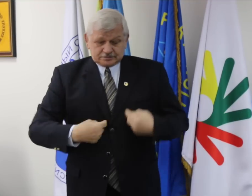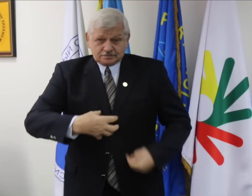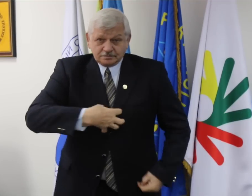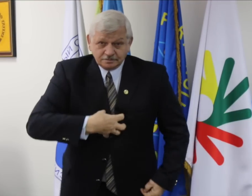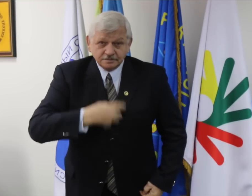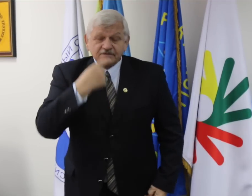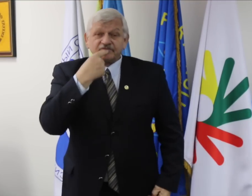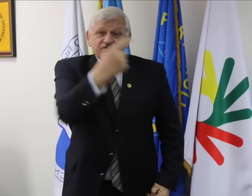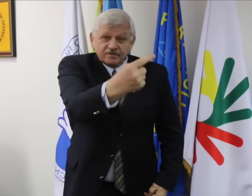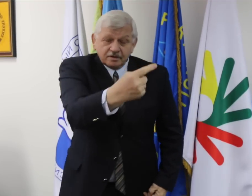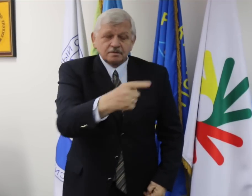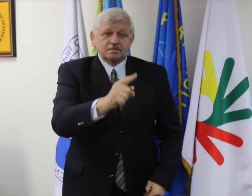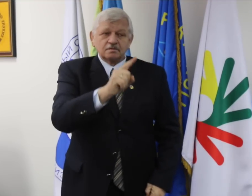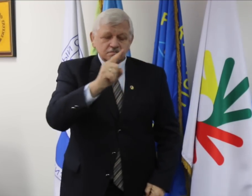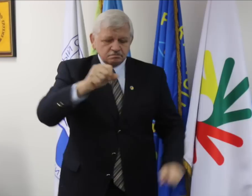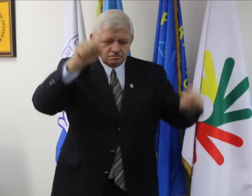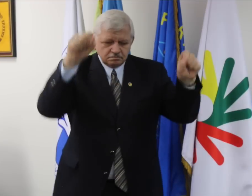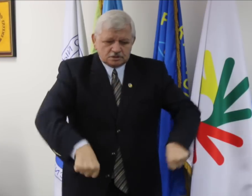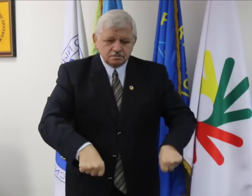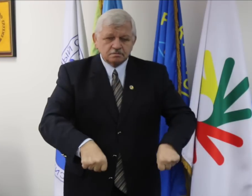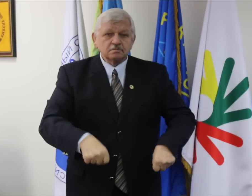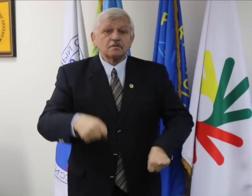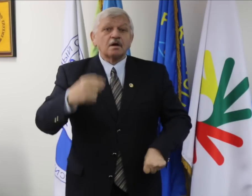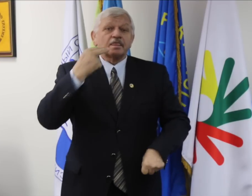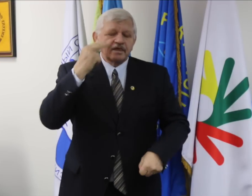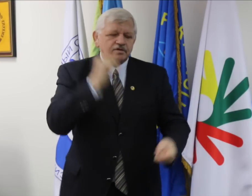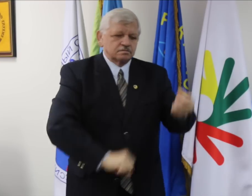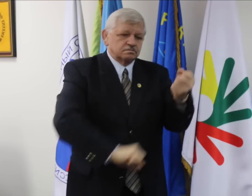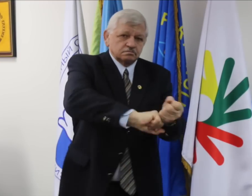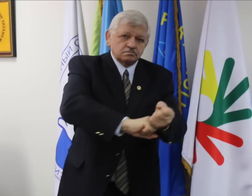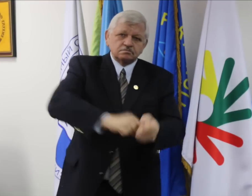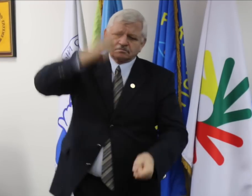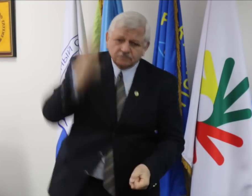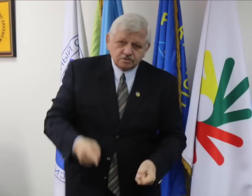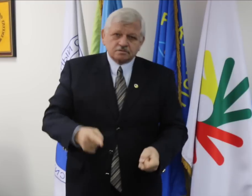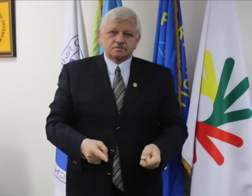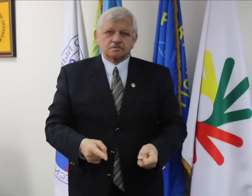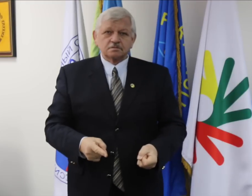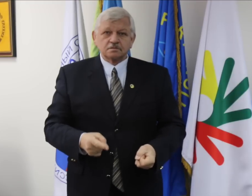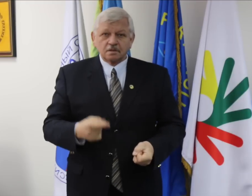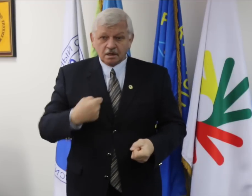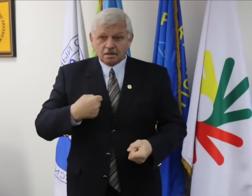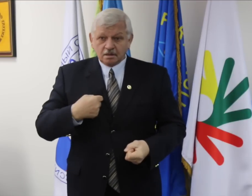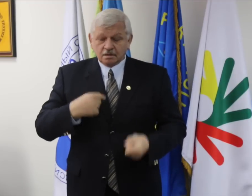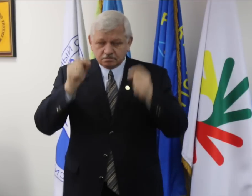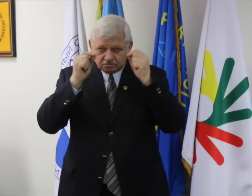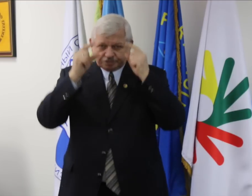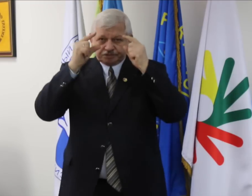The Mayor’s response was: “It is imperative to promote Deaflympics in higher level and it's a must”.